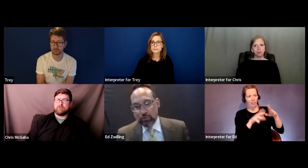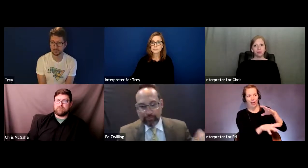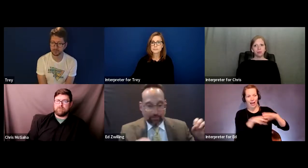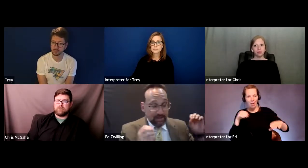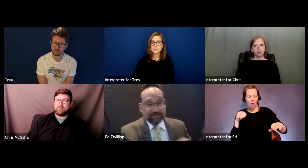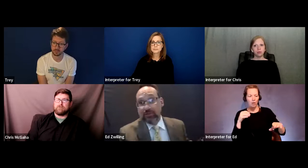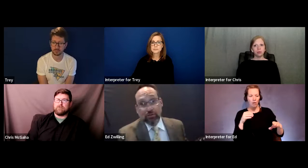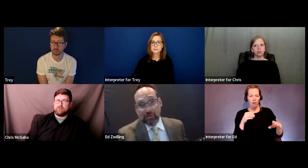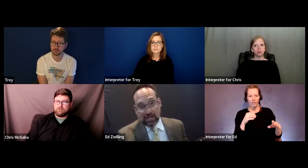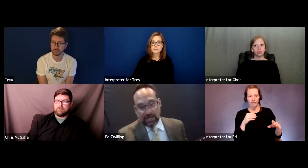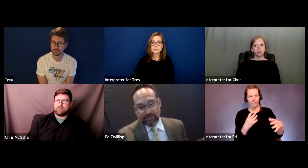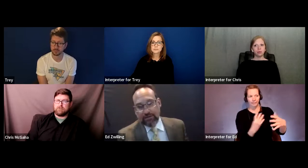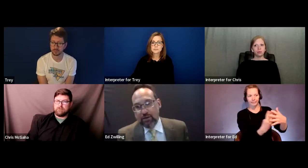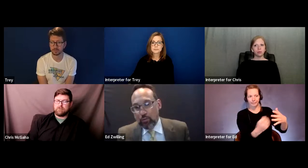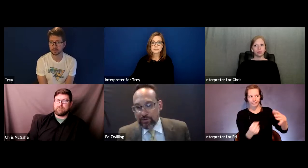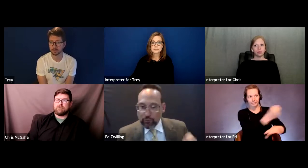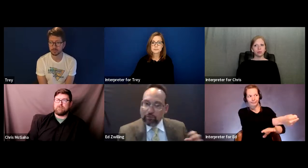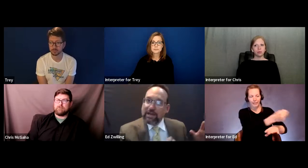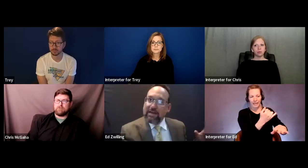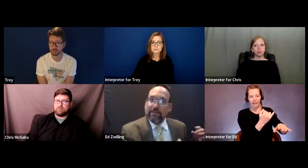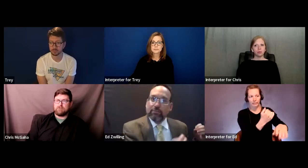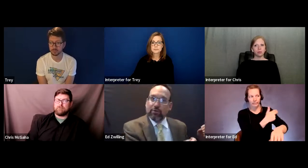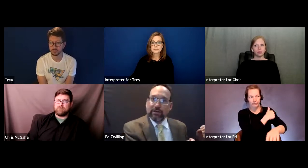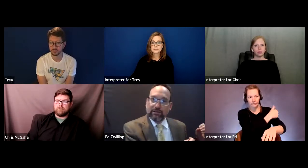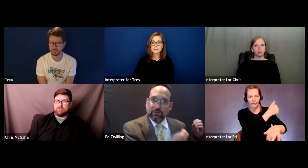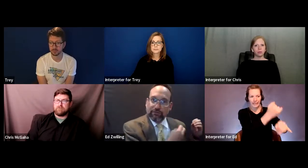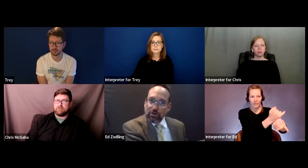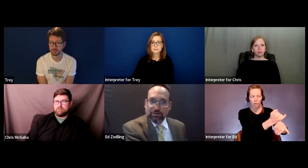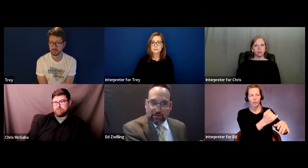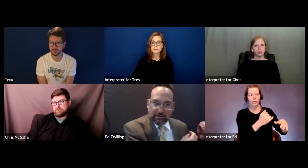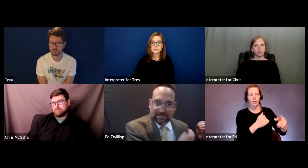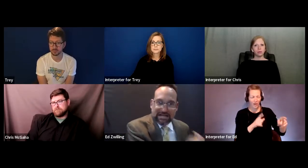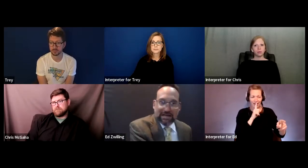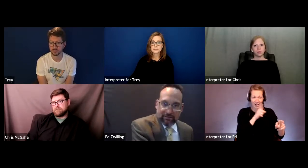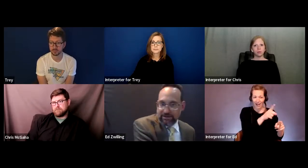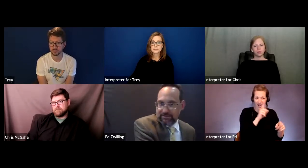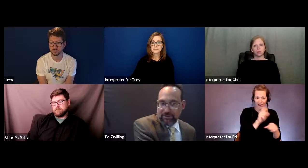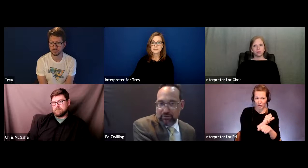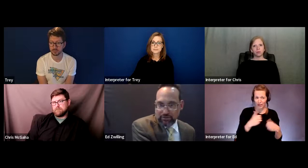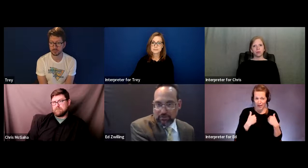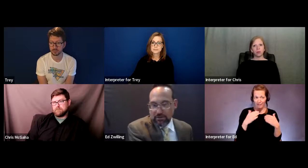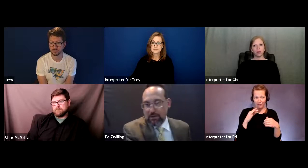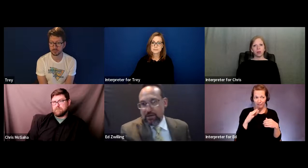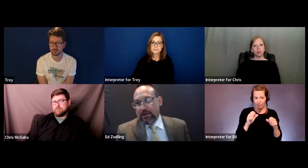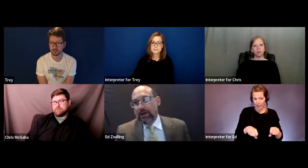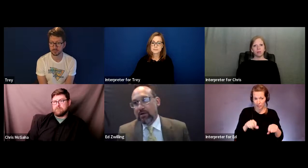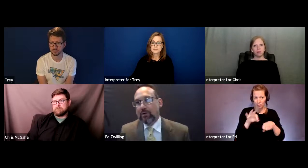who were institutionalized when they really had the ability to function outside of an institution.